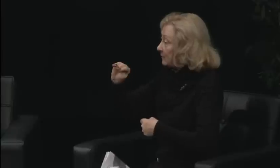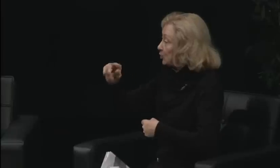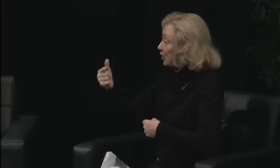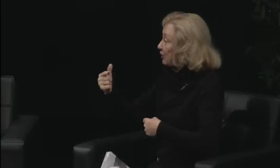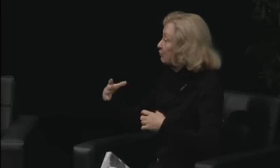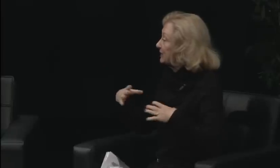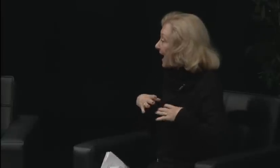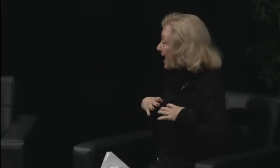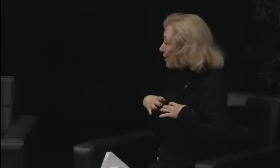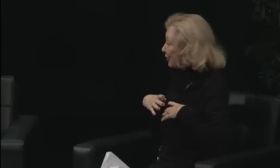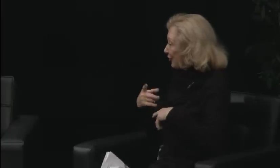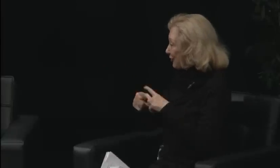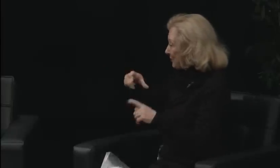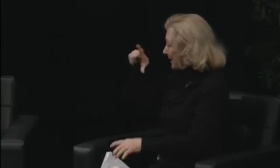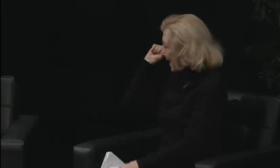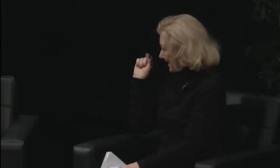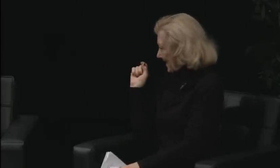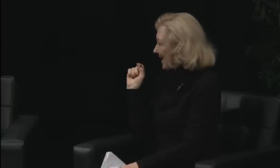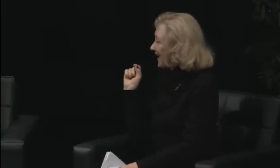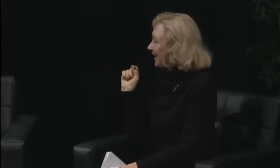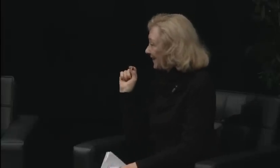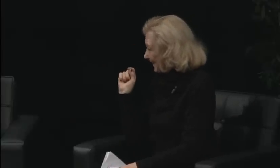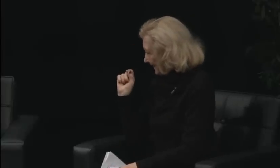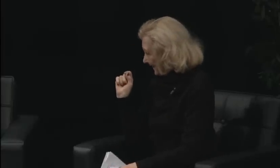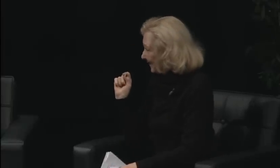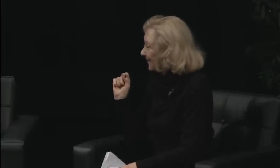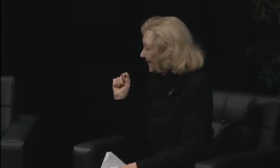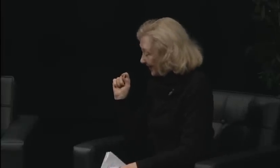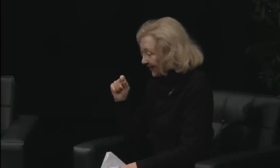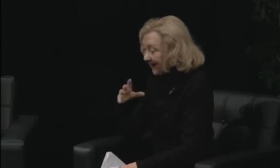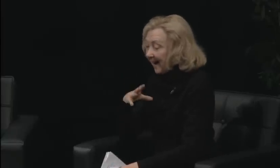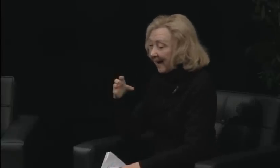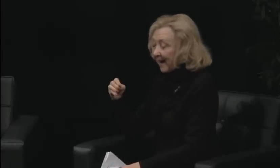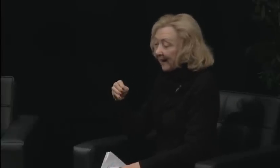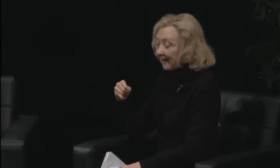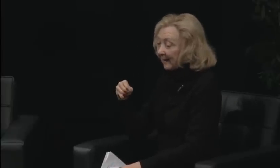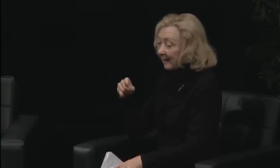And sometimes it's, you know, interested --